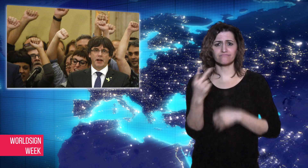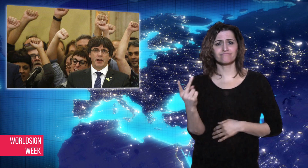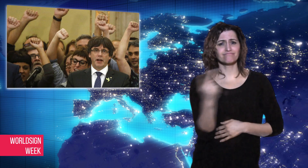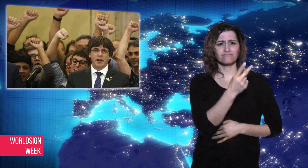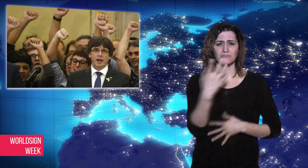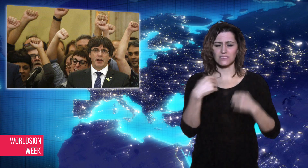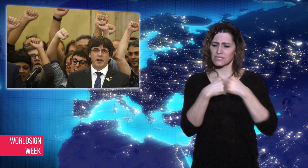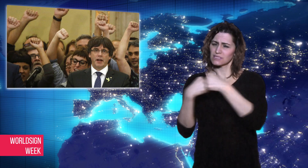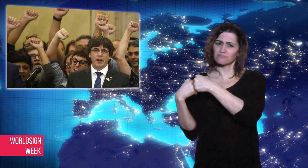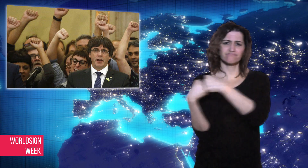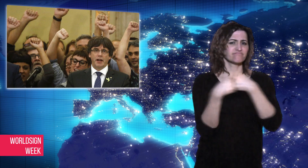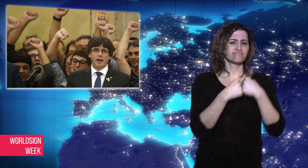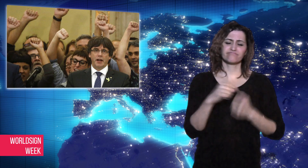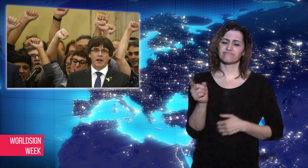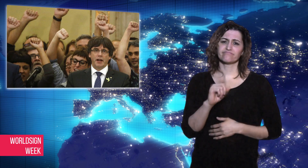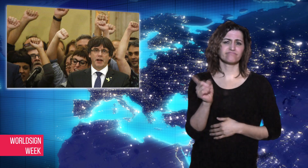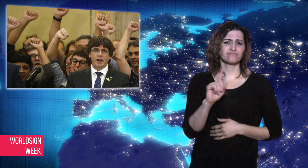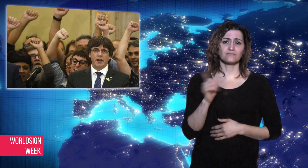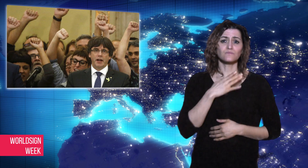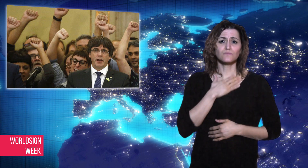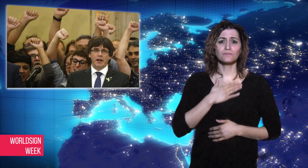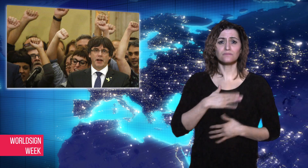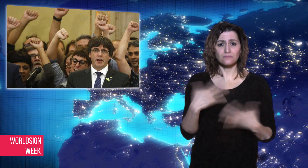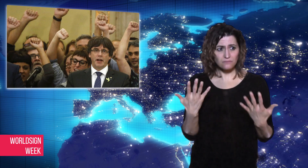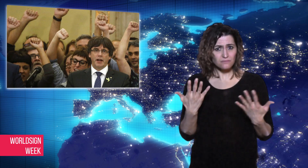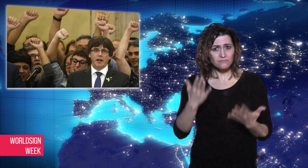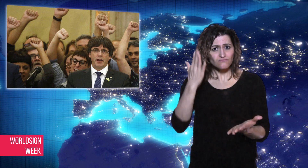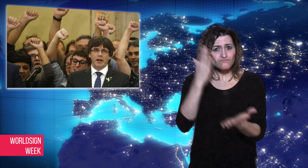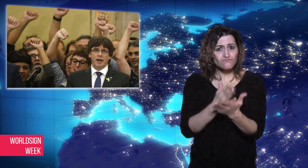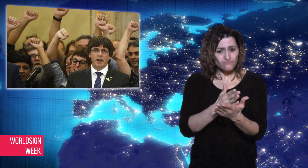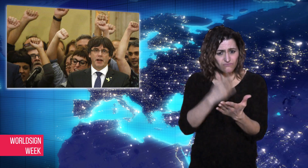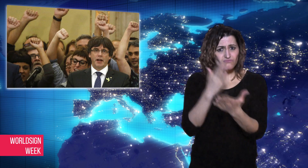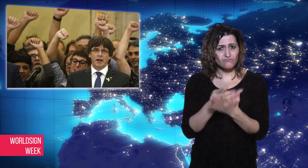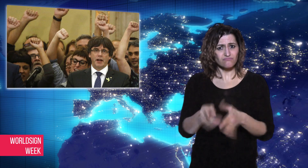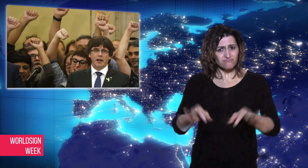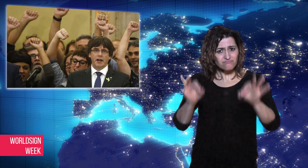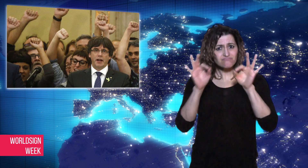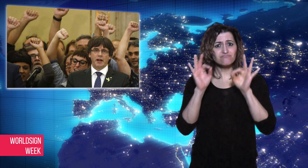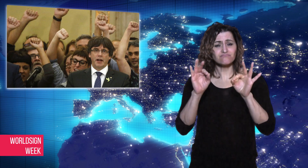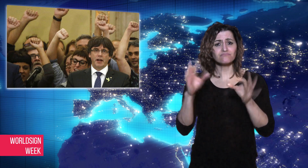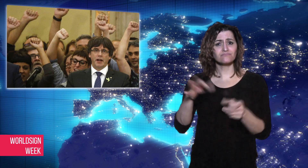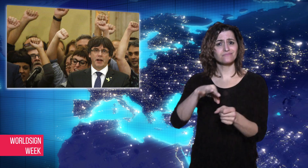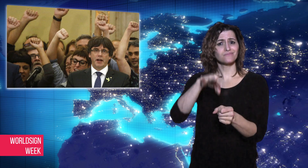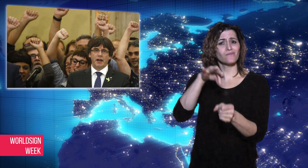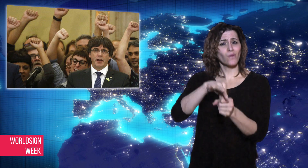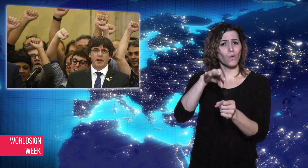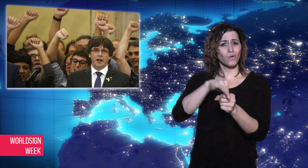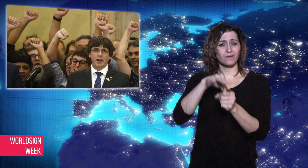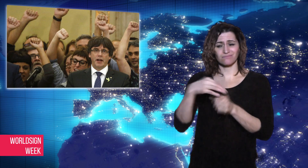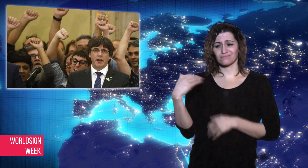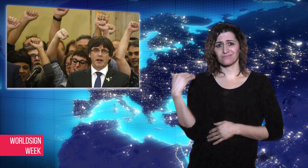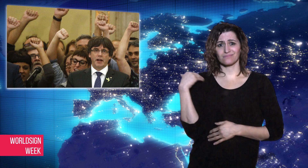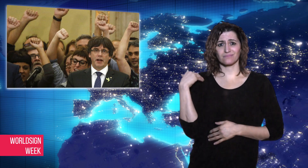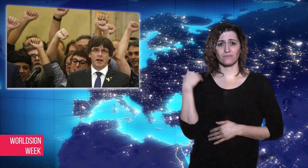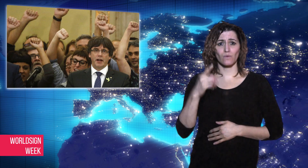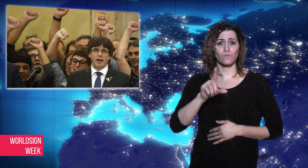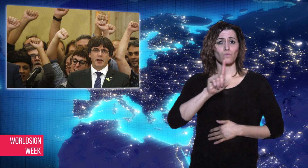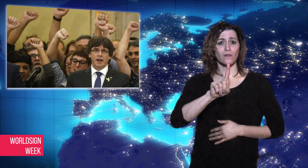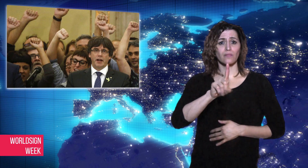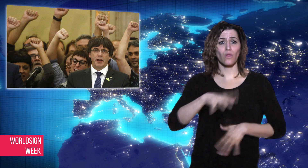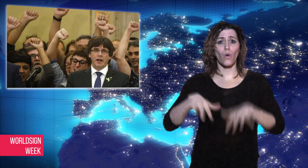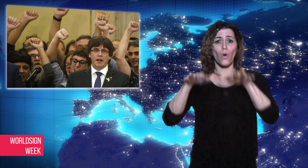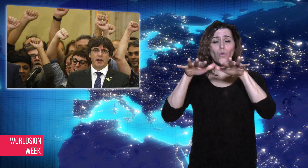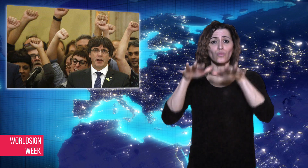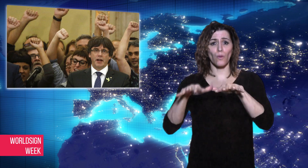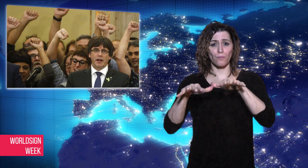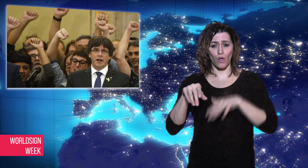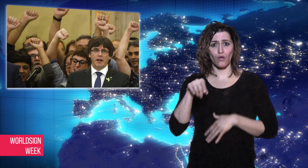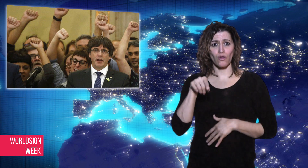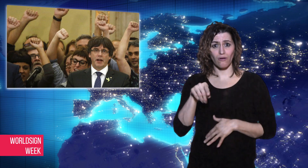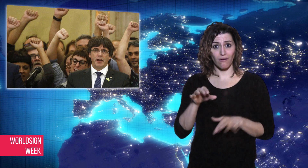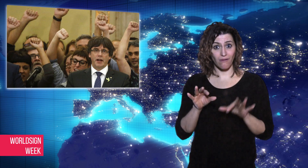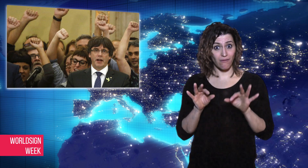fight with Spain to recognize the